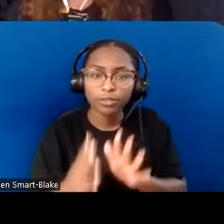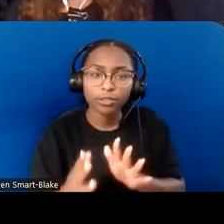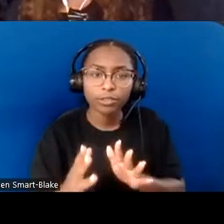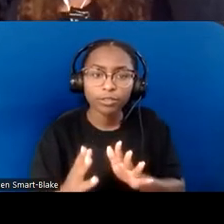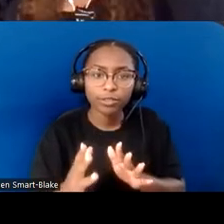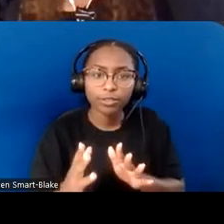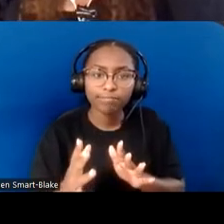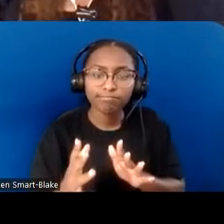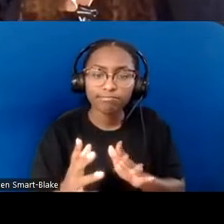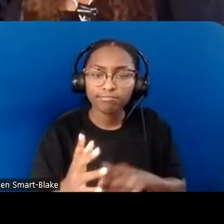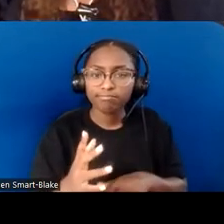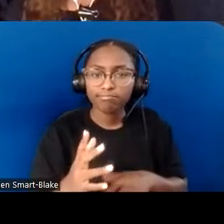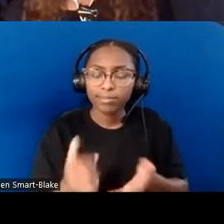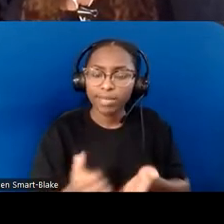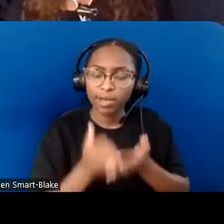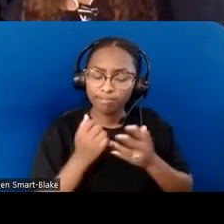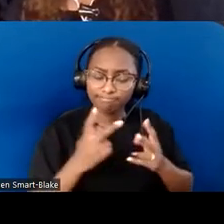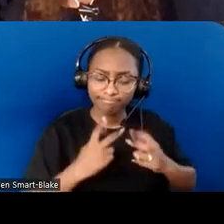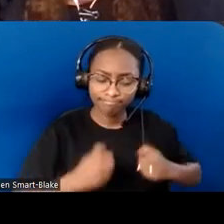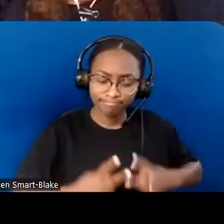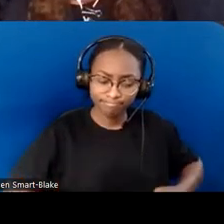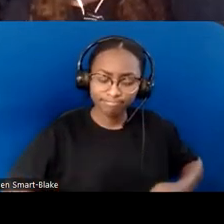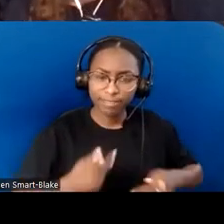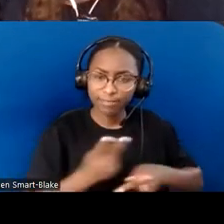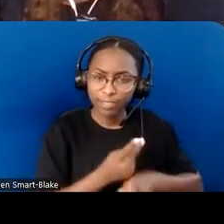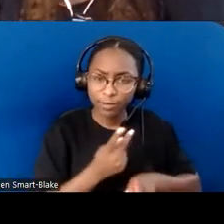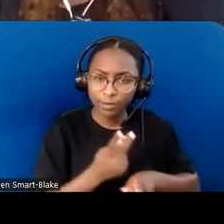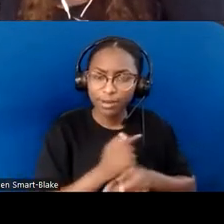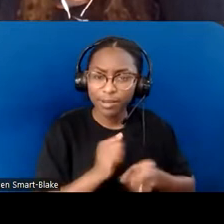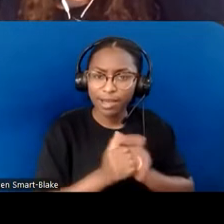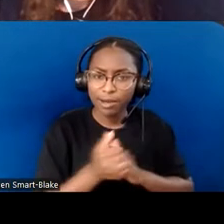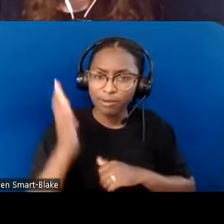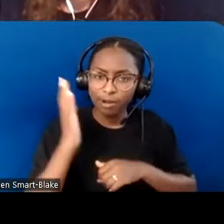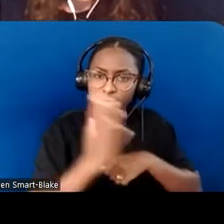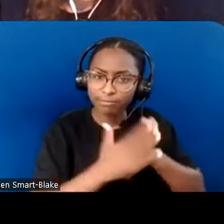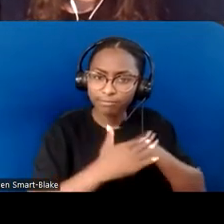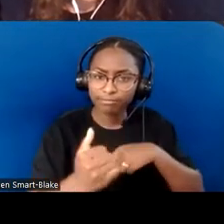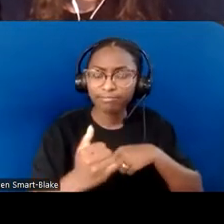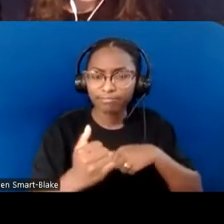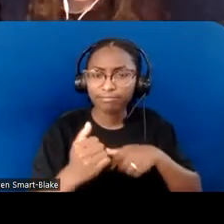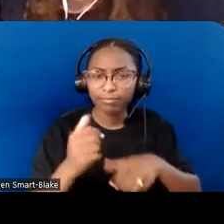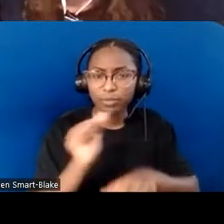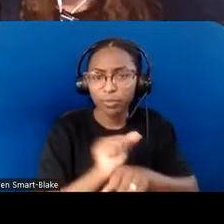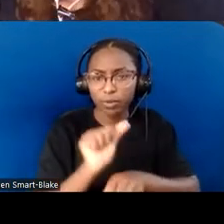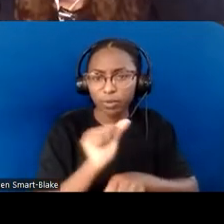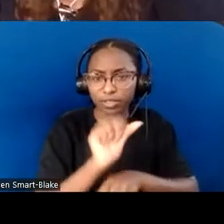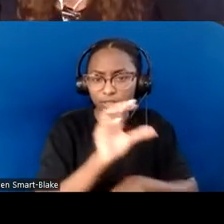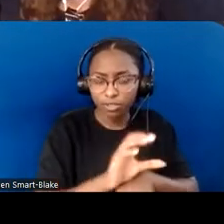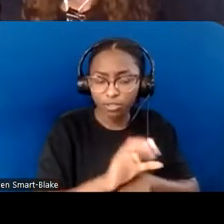that God might be calling them into ministry. I remember…I worked in a Christian youth camp...